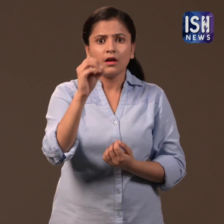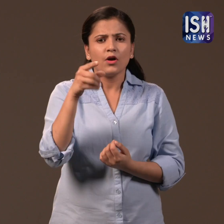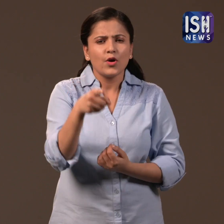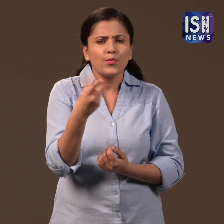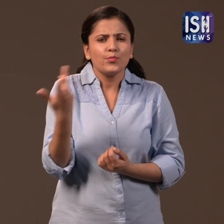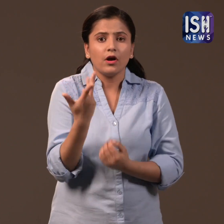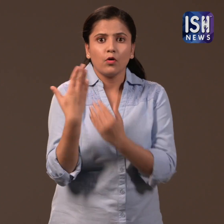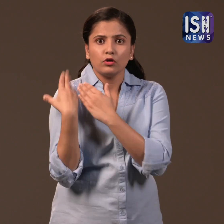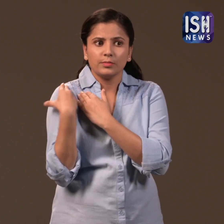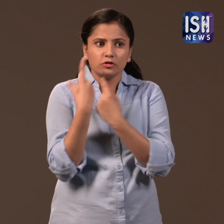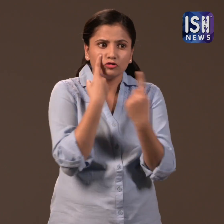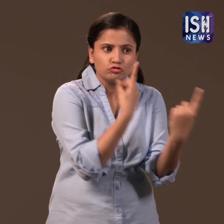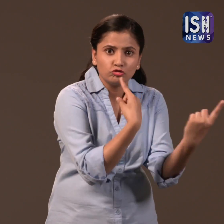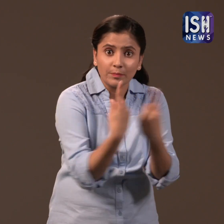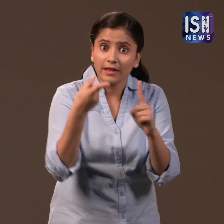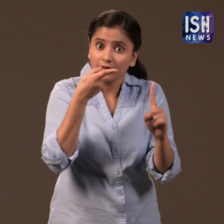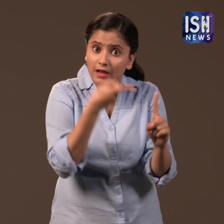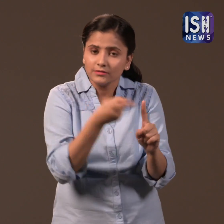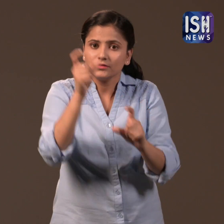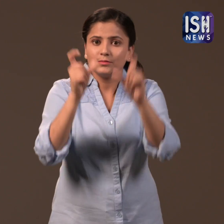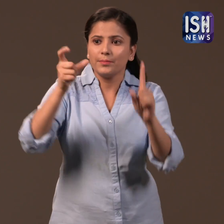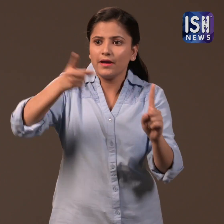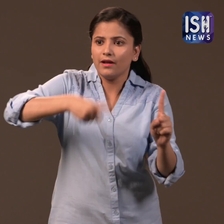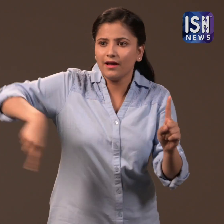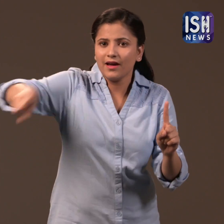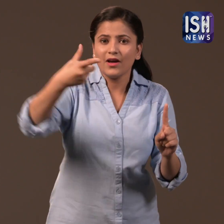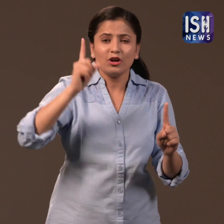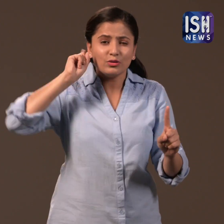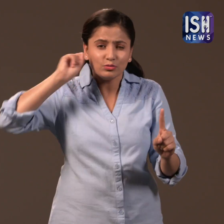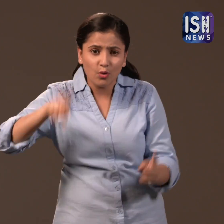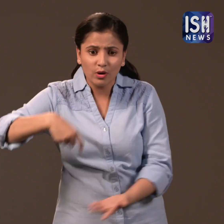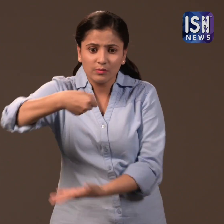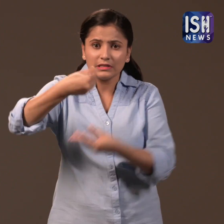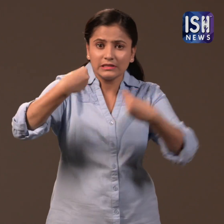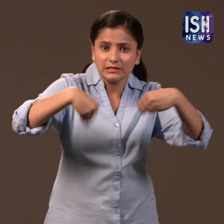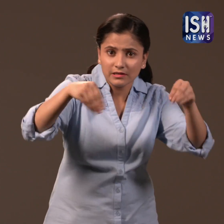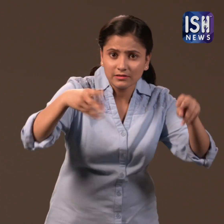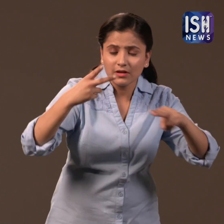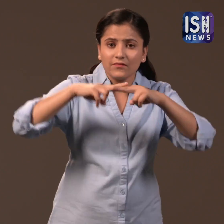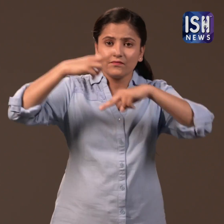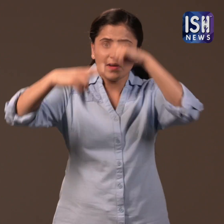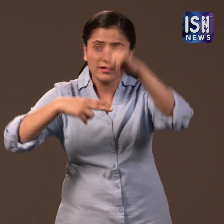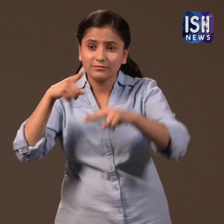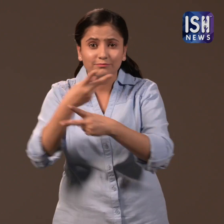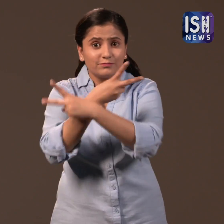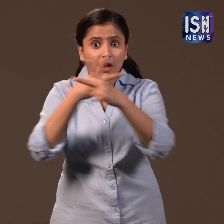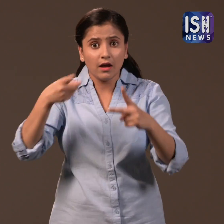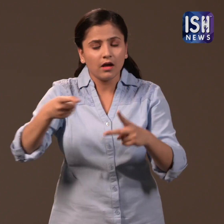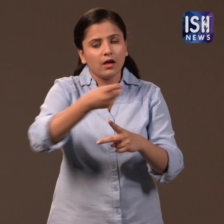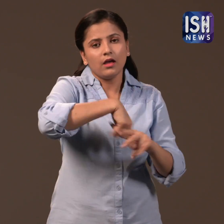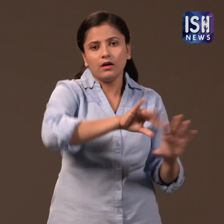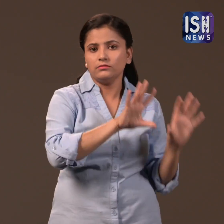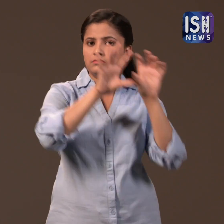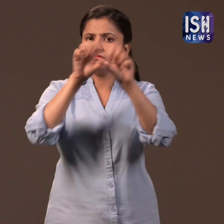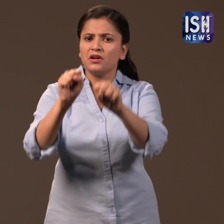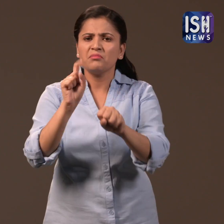They were responsible to catch people selling or manufacturing plastic bags.